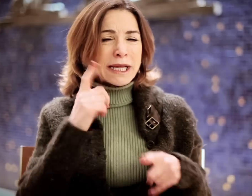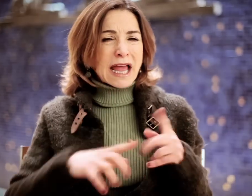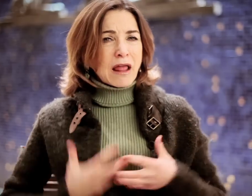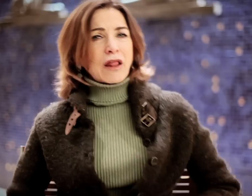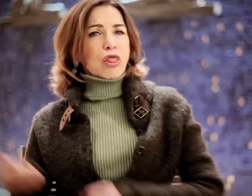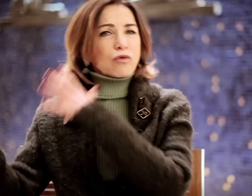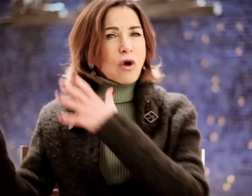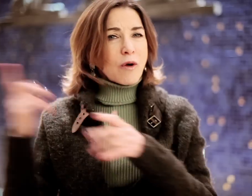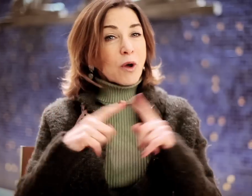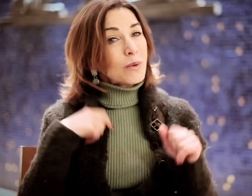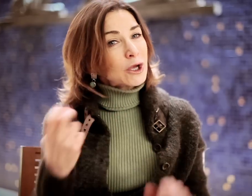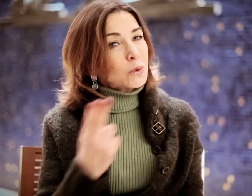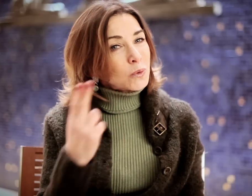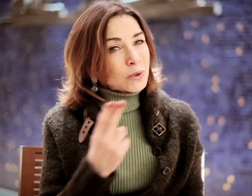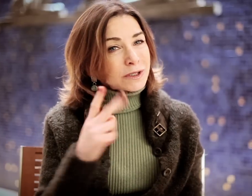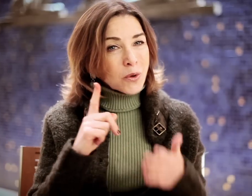We certainly can't throw out what we have inside, but we could take advantage of it.